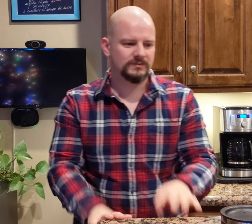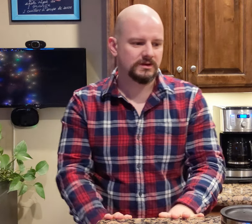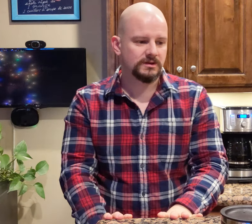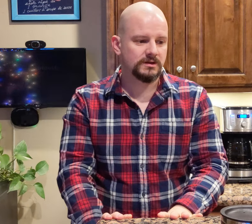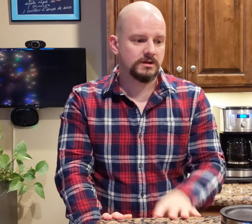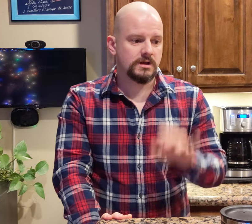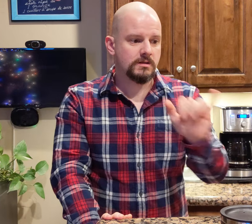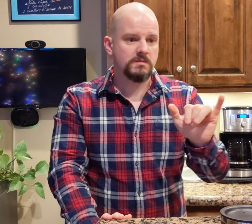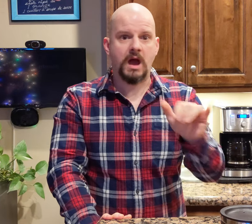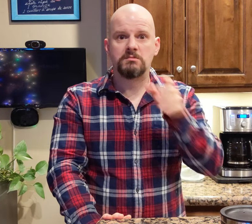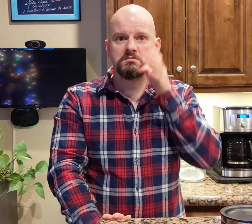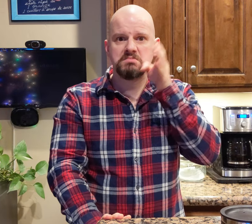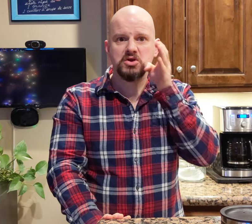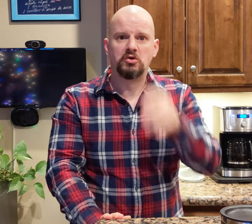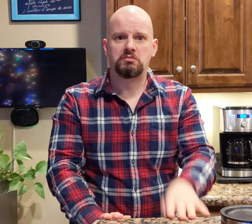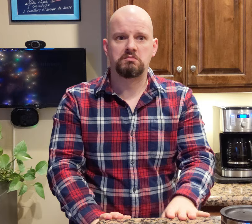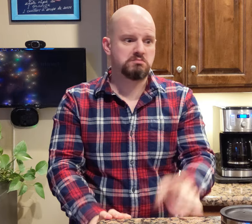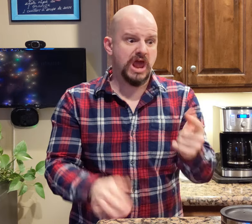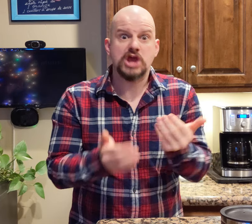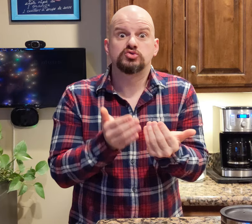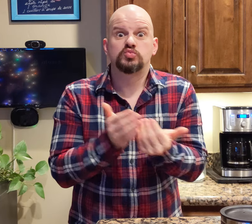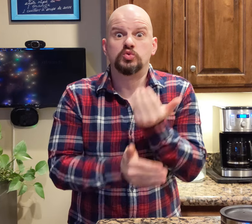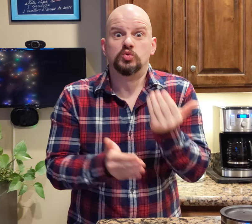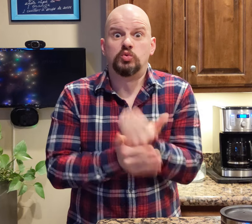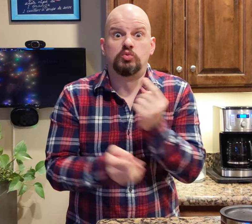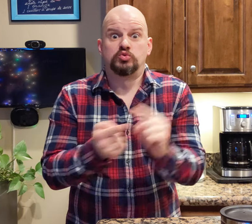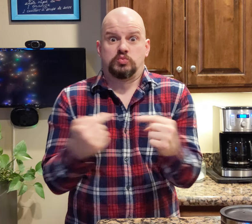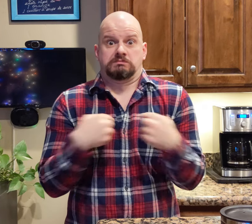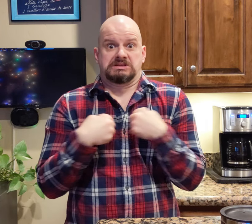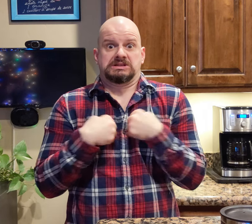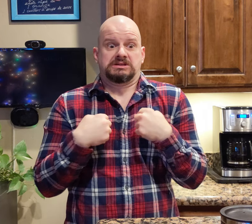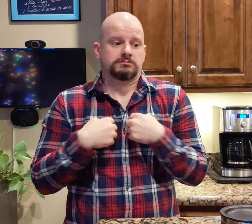That beer is new to me.